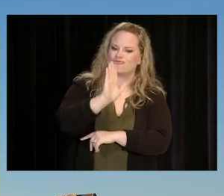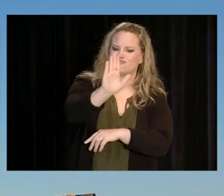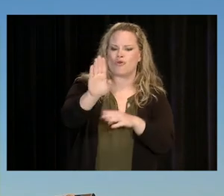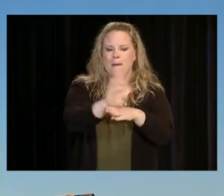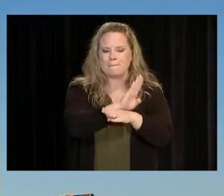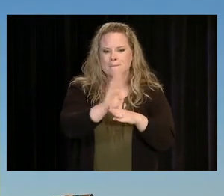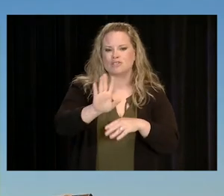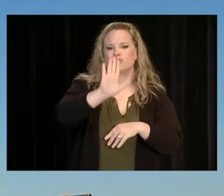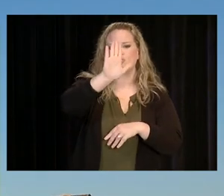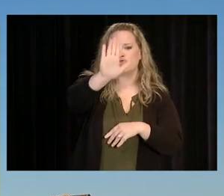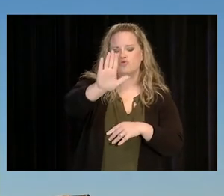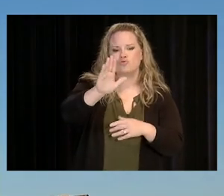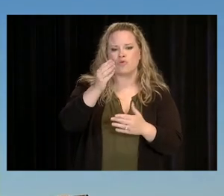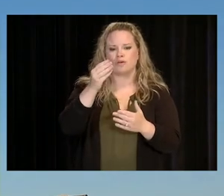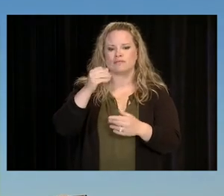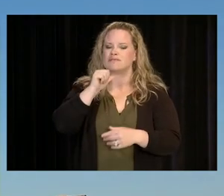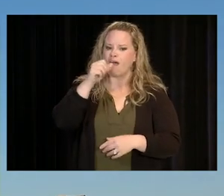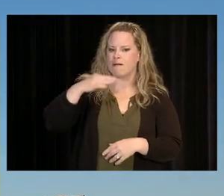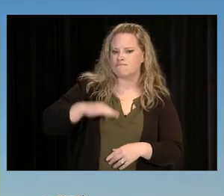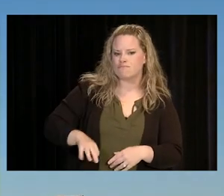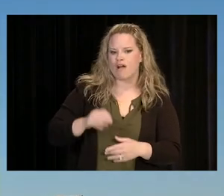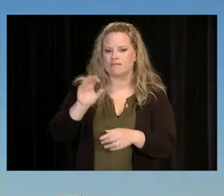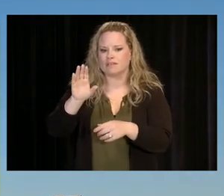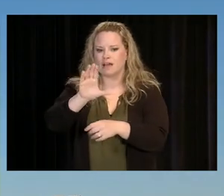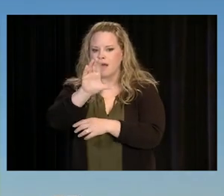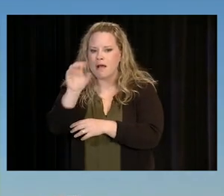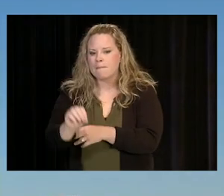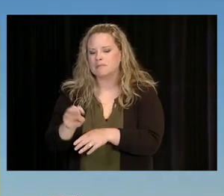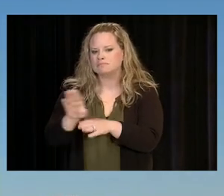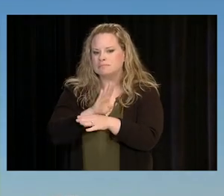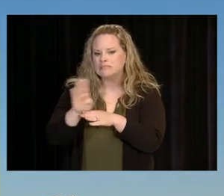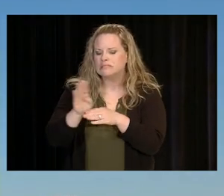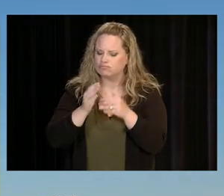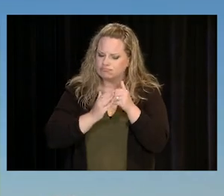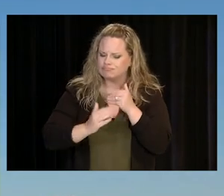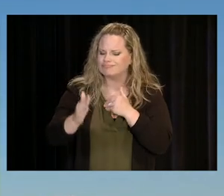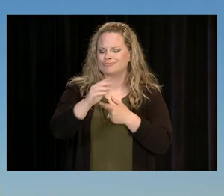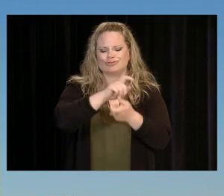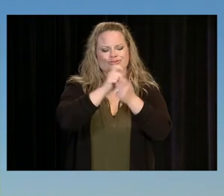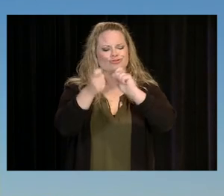IT CAN BE YOUR BUSINESS, YOUR CHARITY, YOUR MOVEMENT THAT CHANGES EVERYTHING.